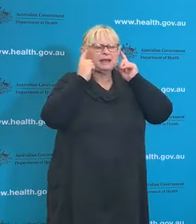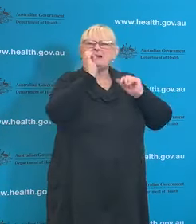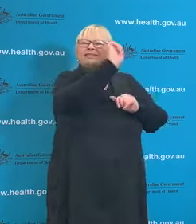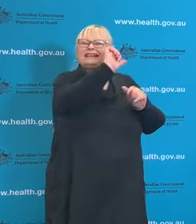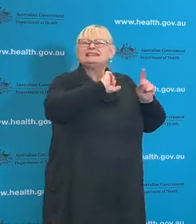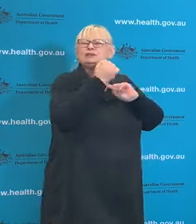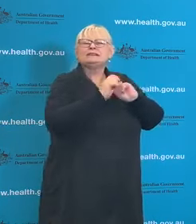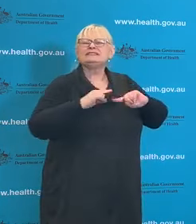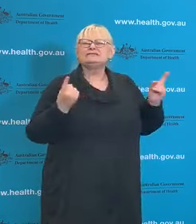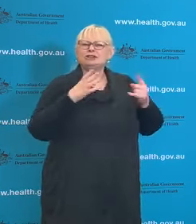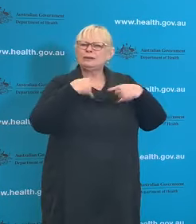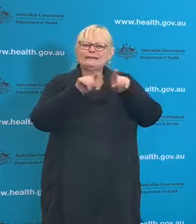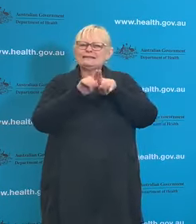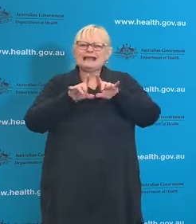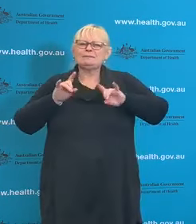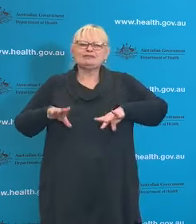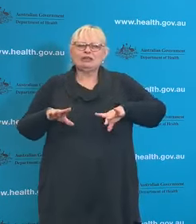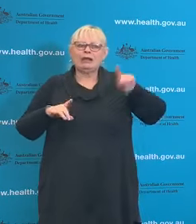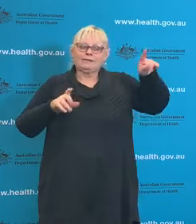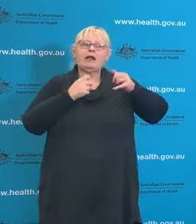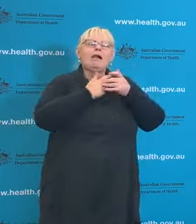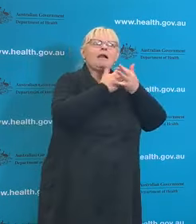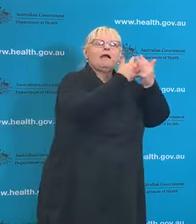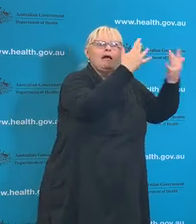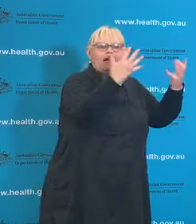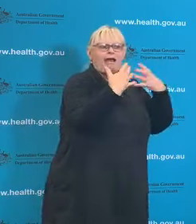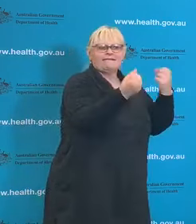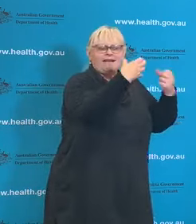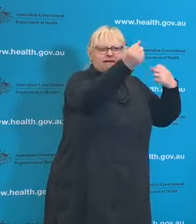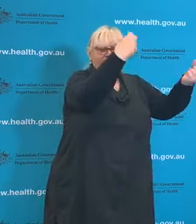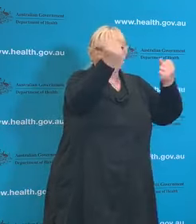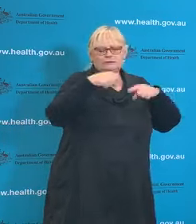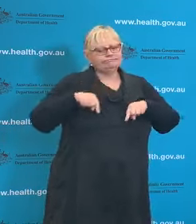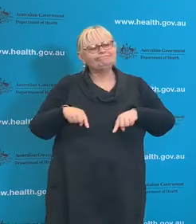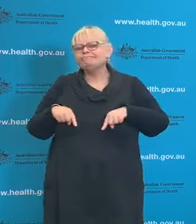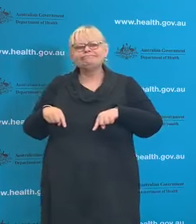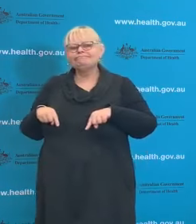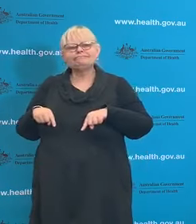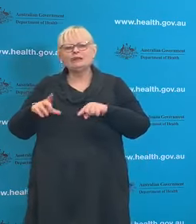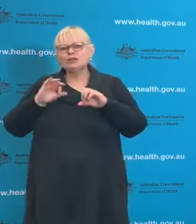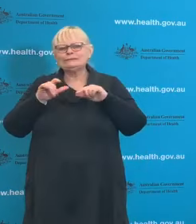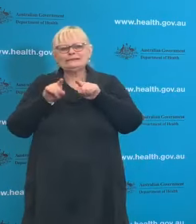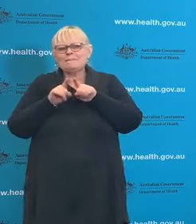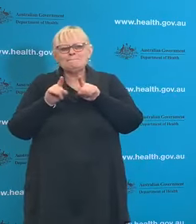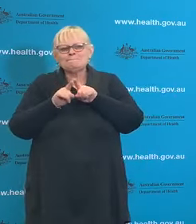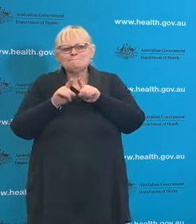about the prevalence of COVID-19 in their community, that's not so here in Australia.